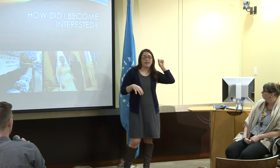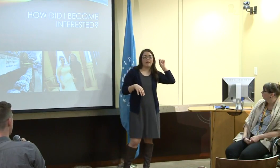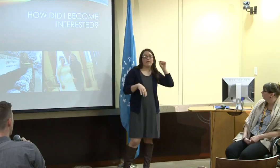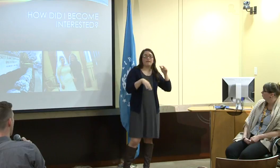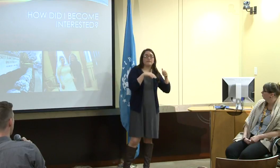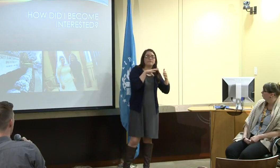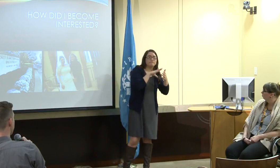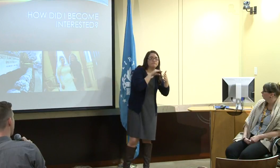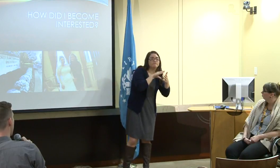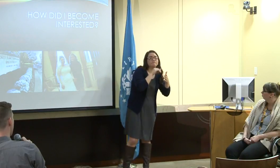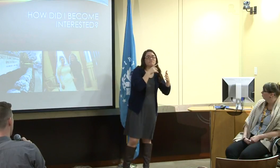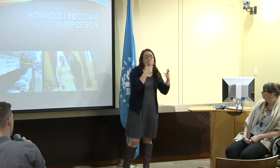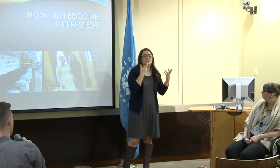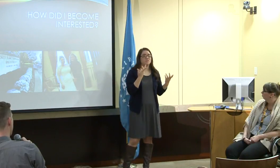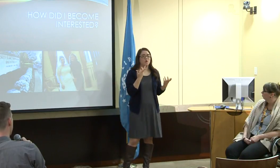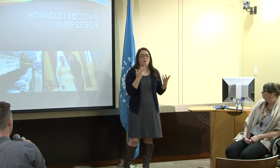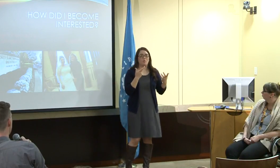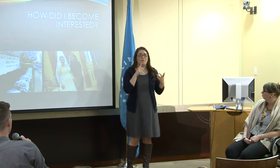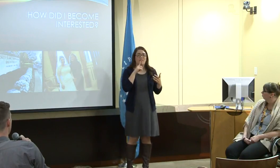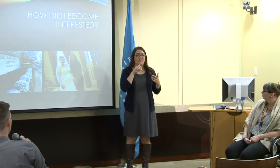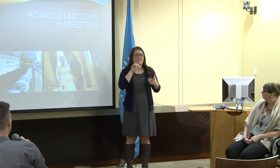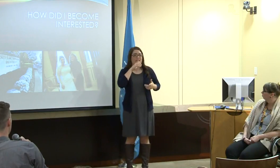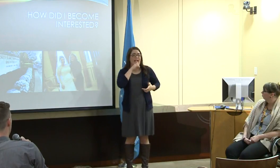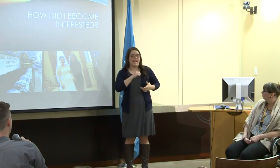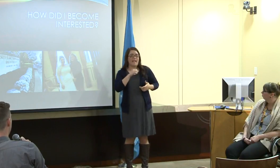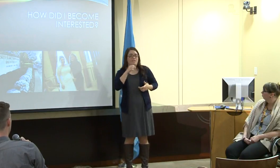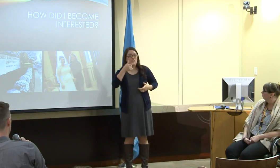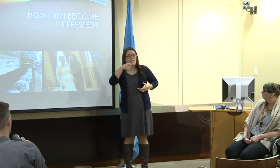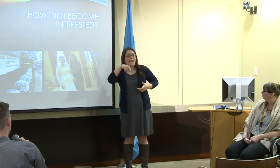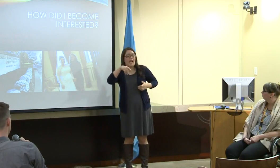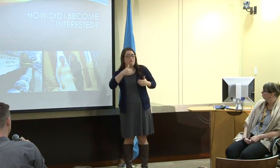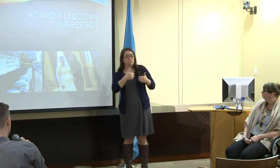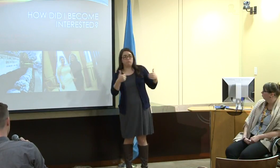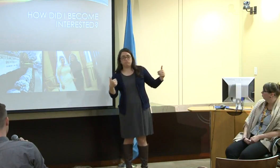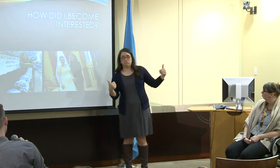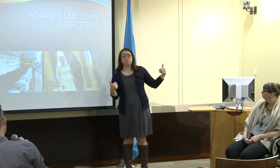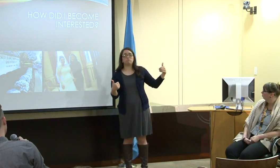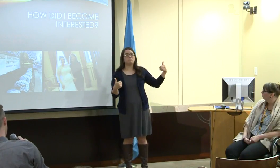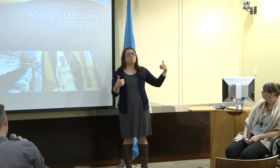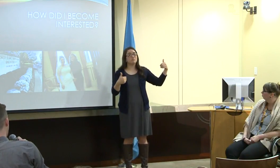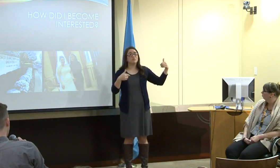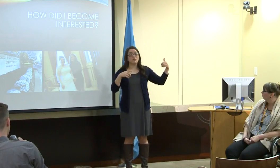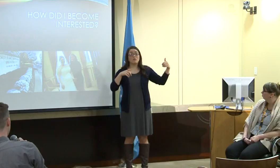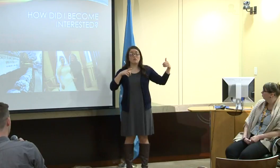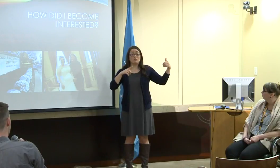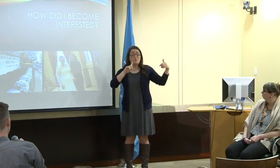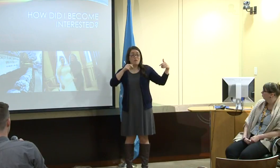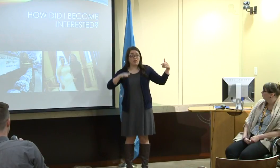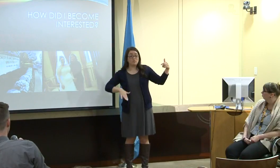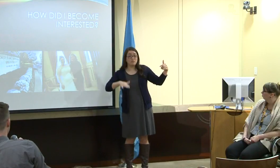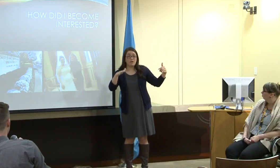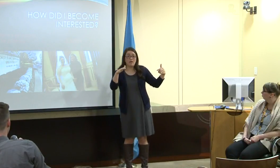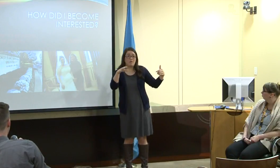she had already gone to Gallaudet University, and she was already a student there. So we had quite an age gap.